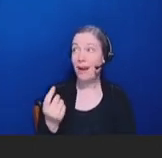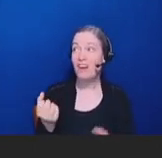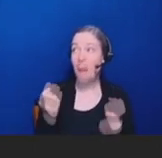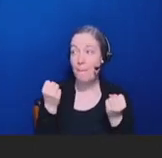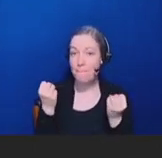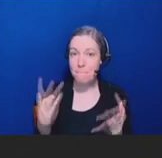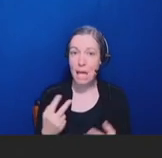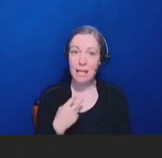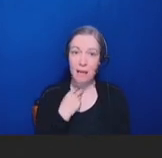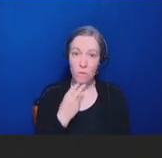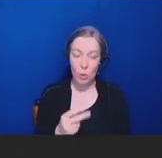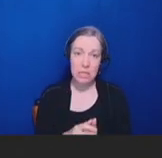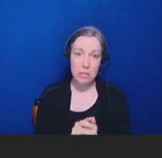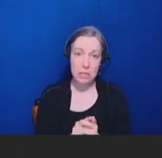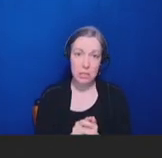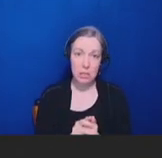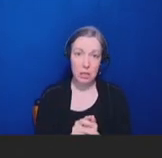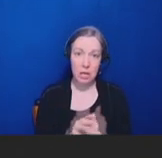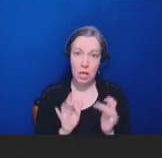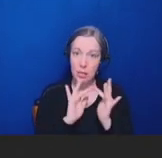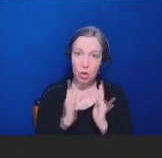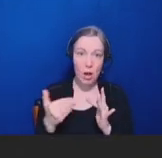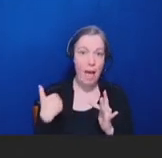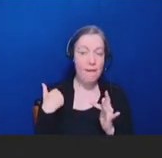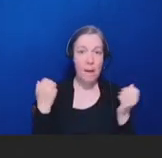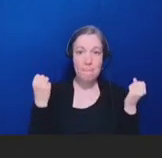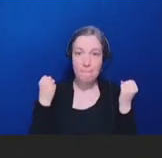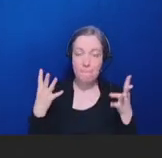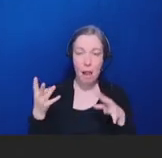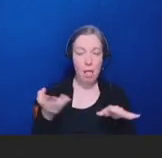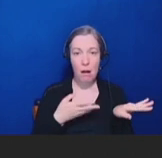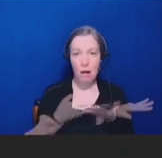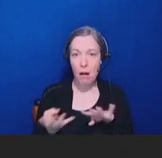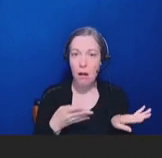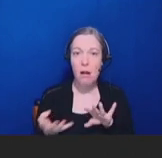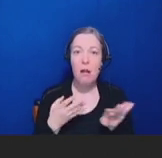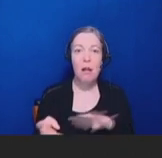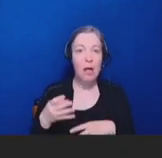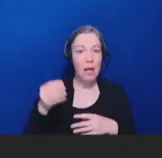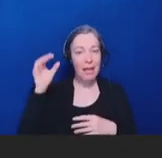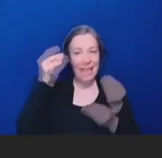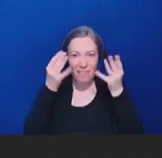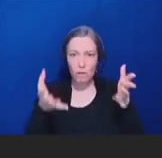stream of information and opinions. More significantly, this disharmony of noise